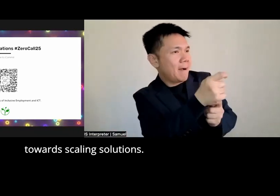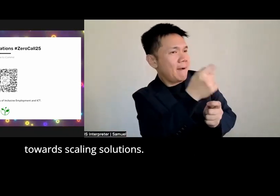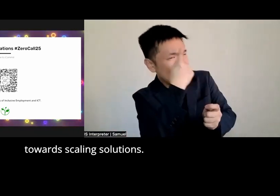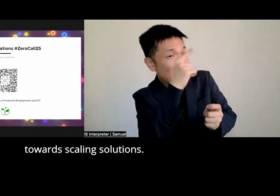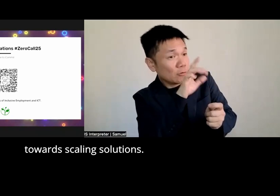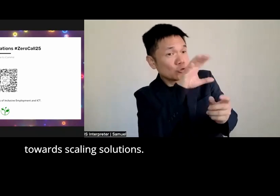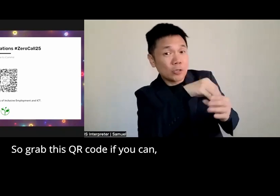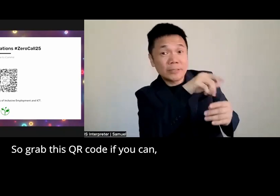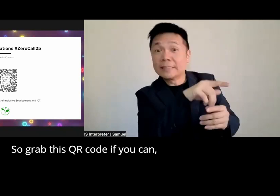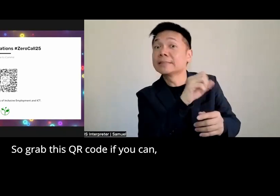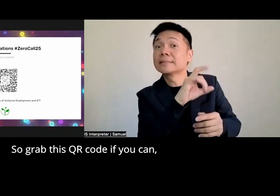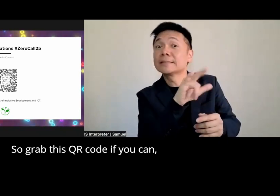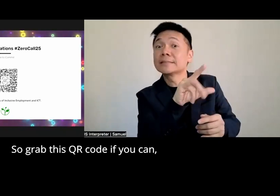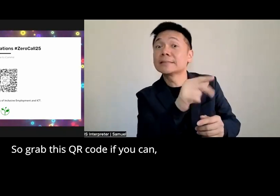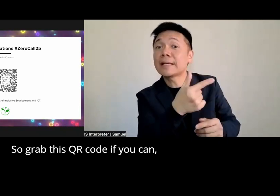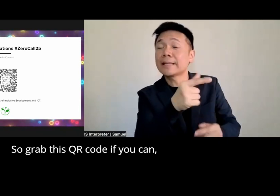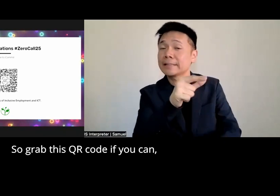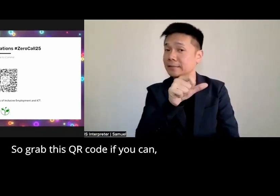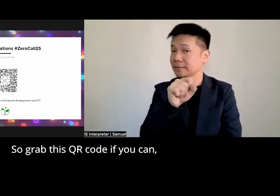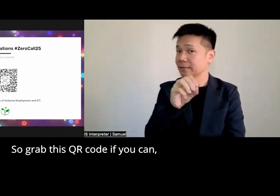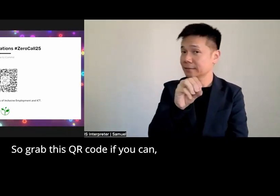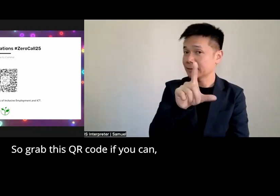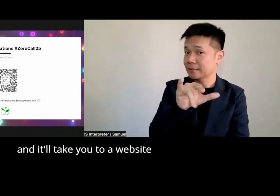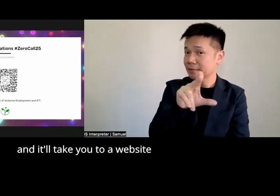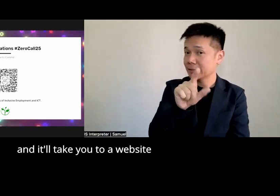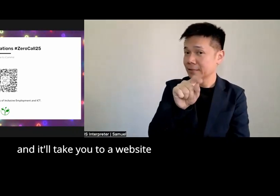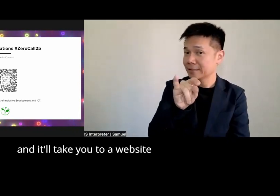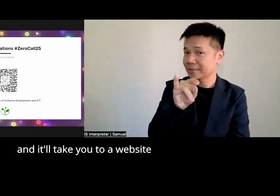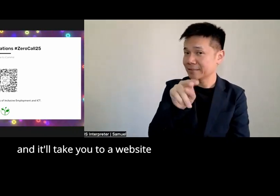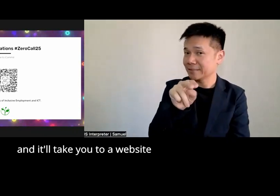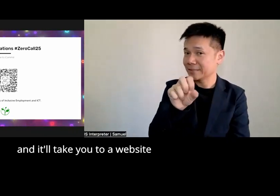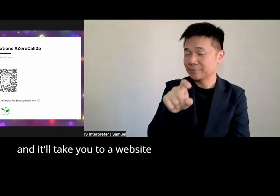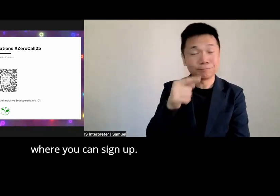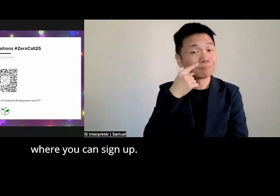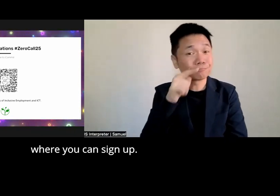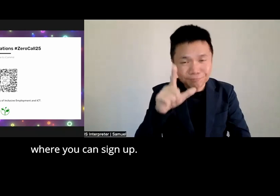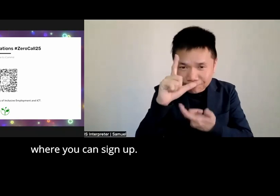Solutions so grab this QR code if you can and it'll take you to a website where you can sign